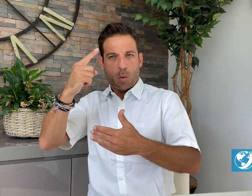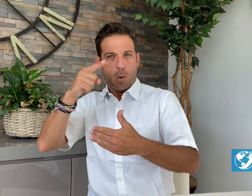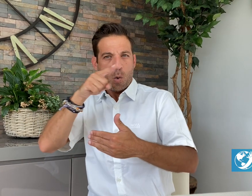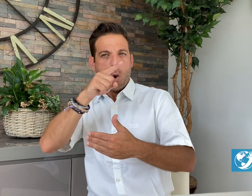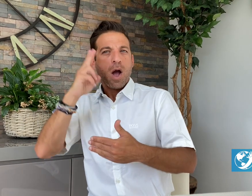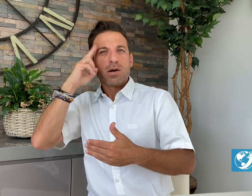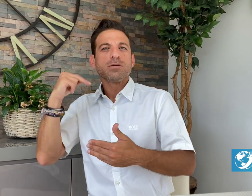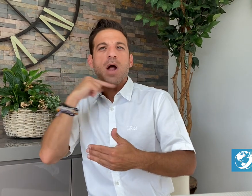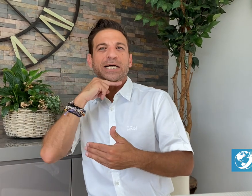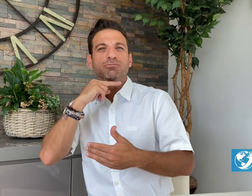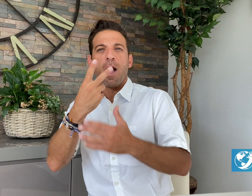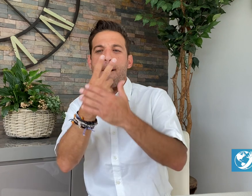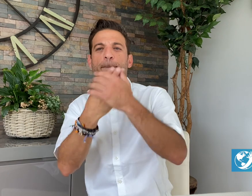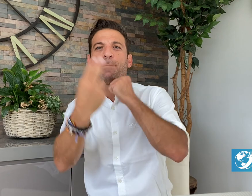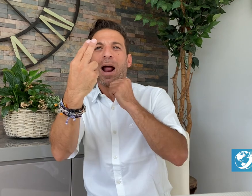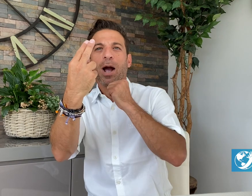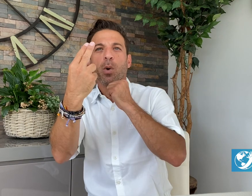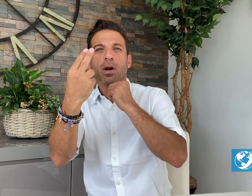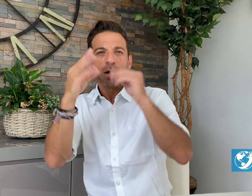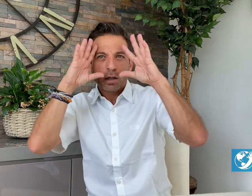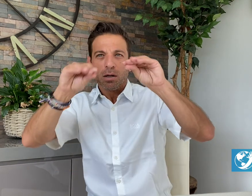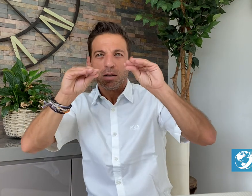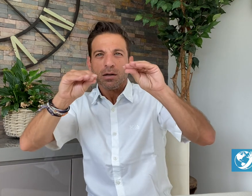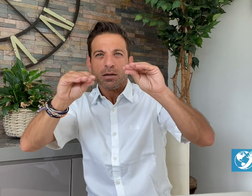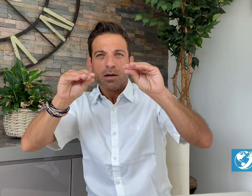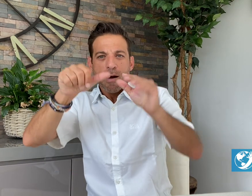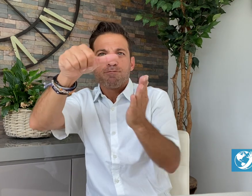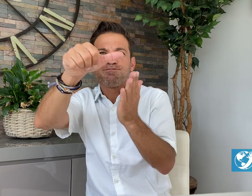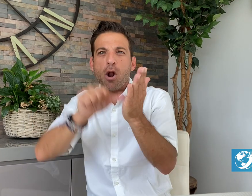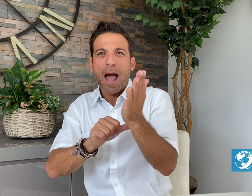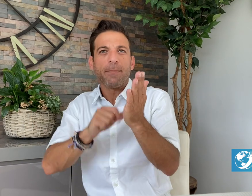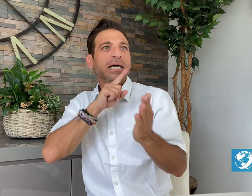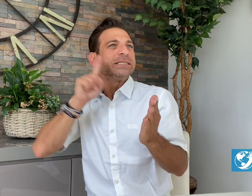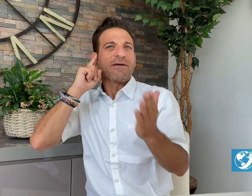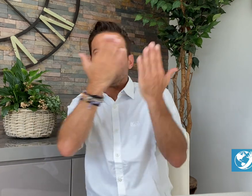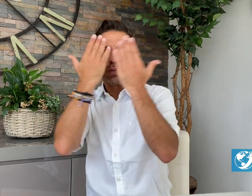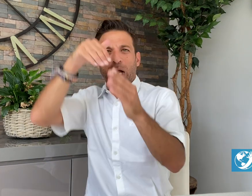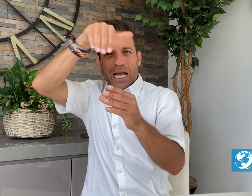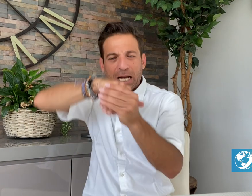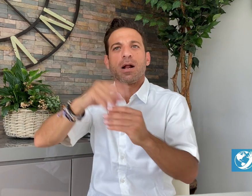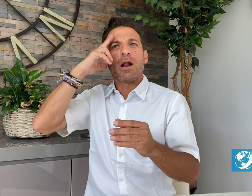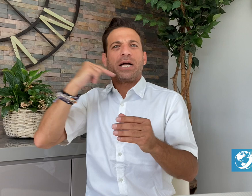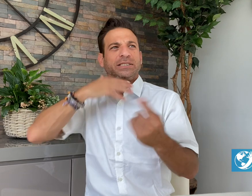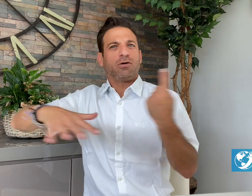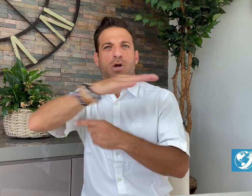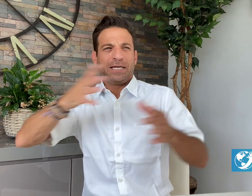education program for Deaf children in Nigeria.